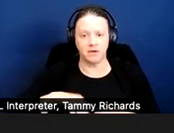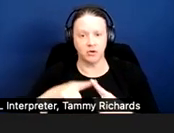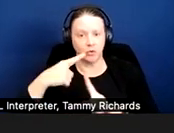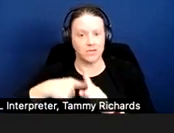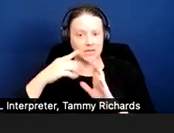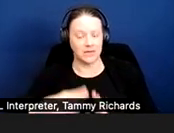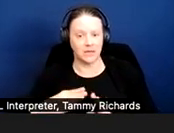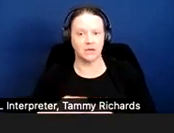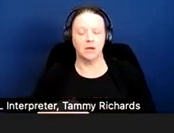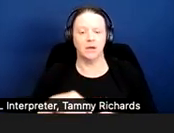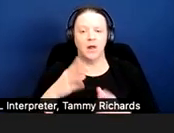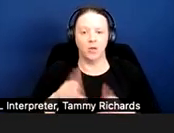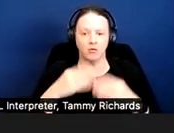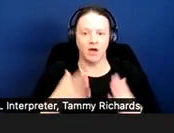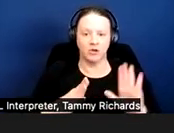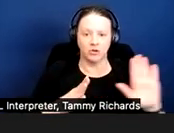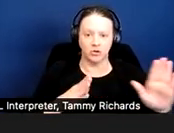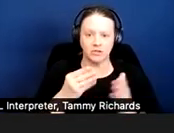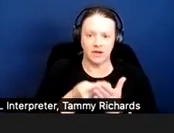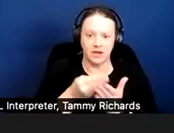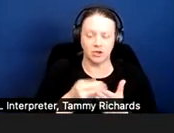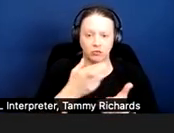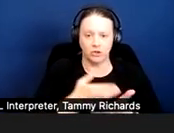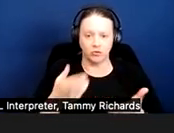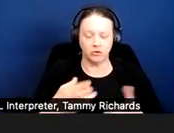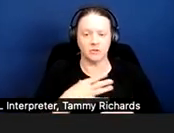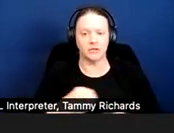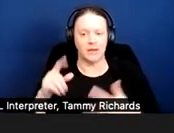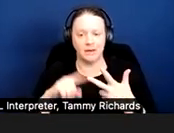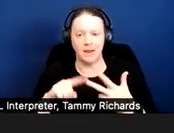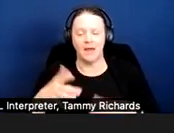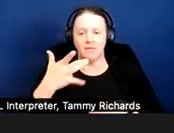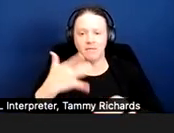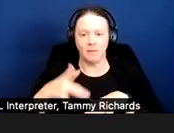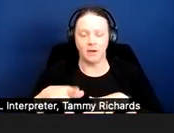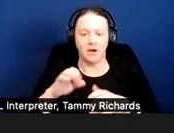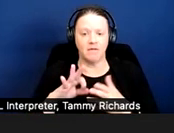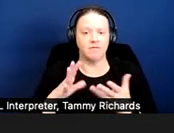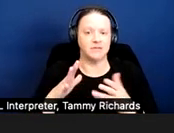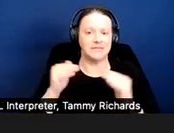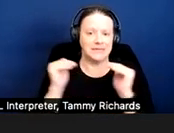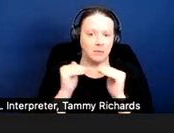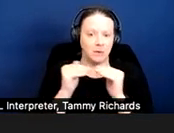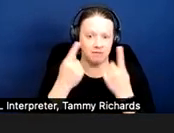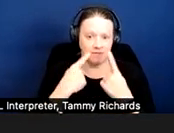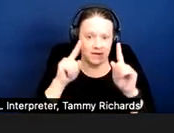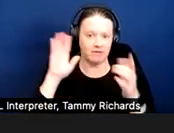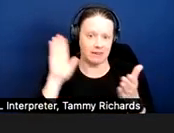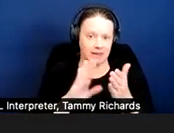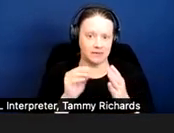of the provider, and the availability of equally-effective, less expensive alternatives.